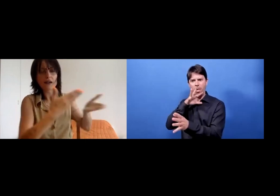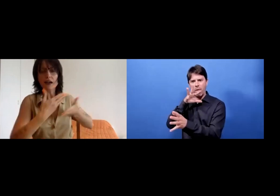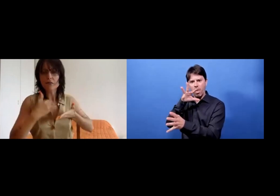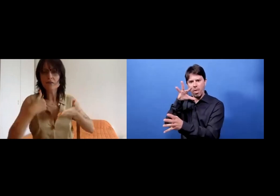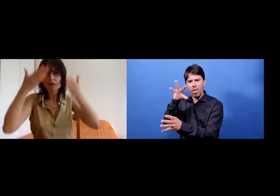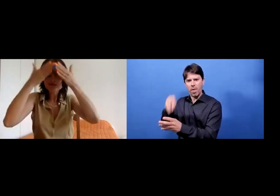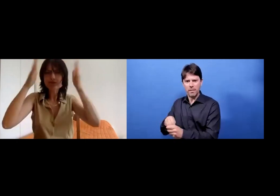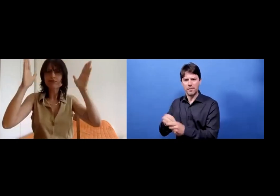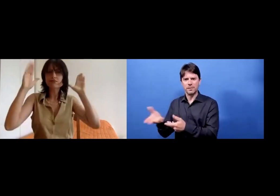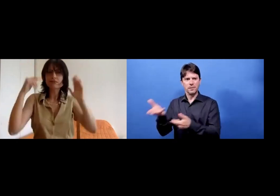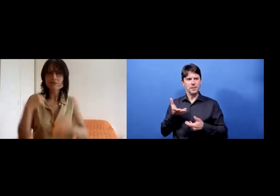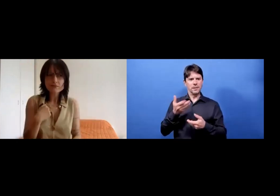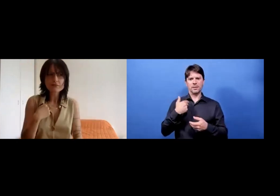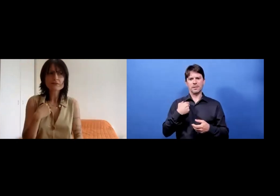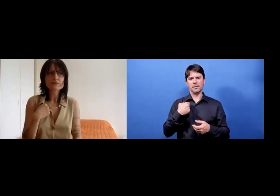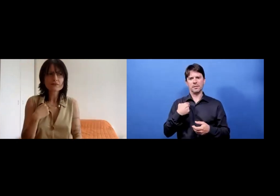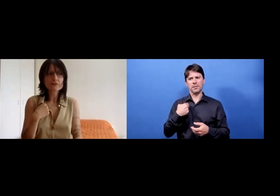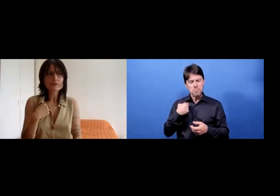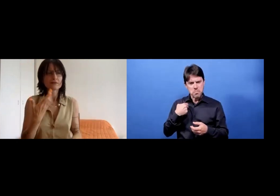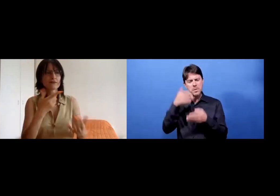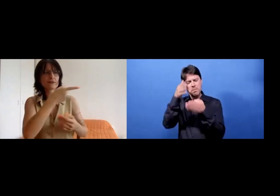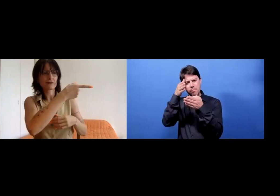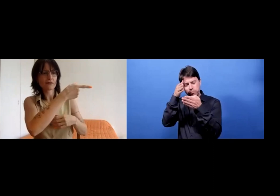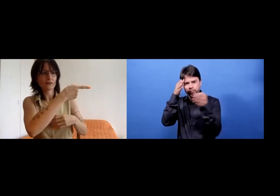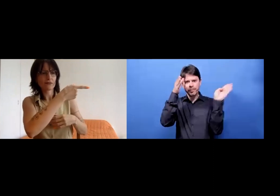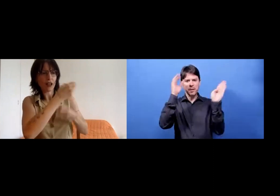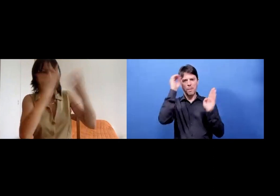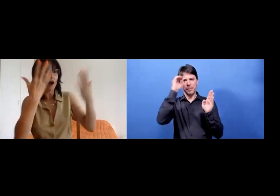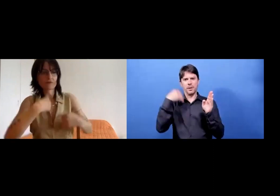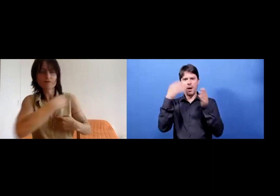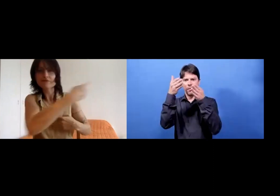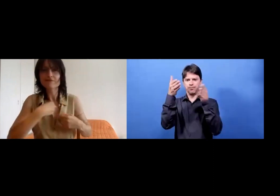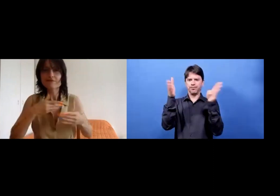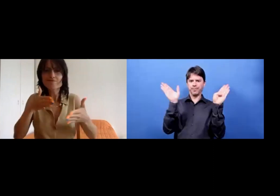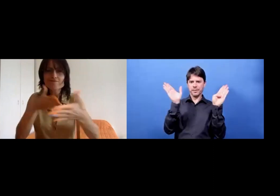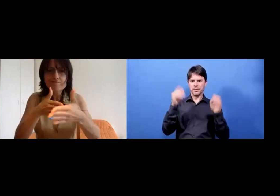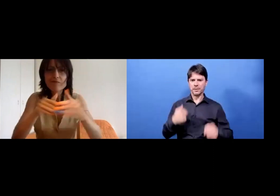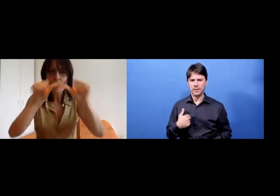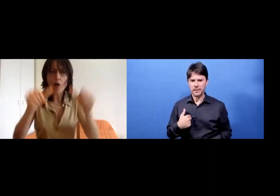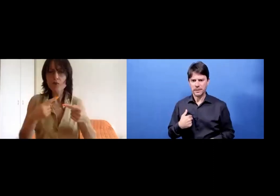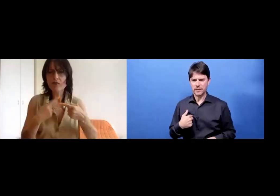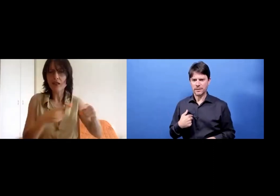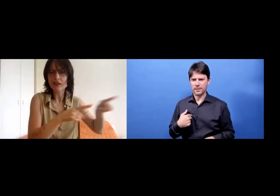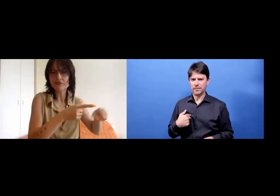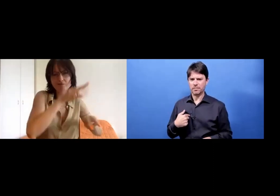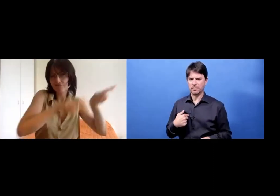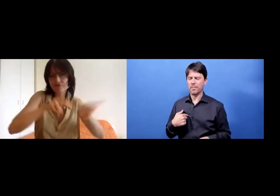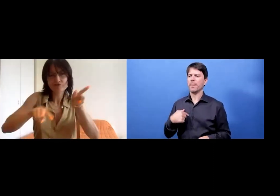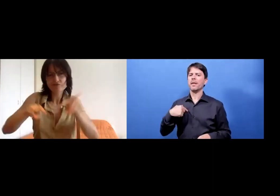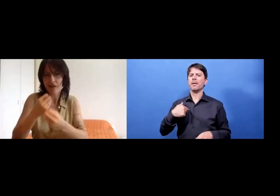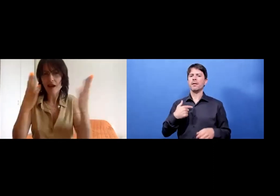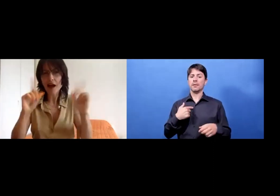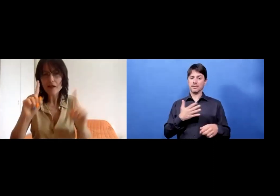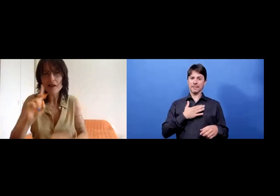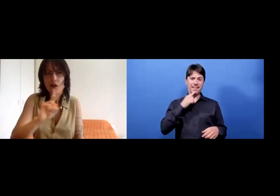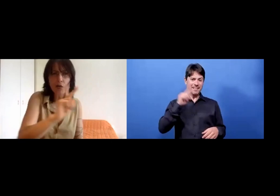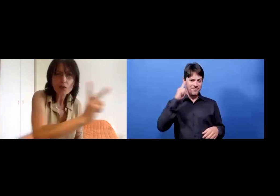and it widened my horizon. Of course, the barriers we encounter are all different.